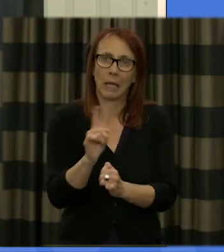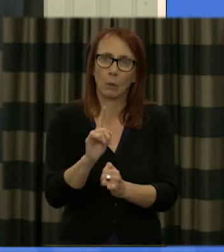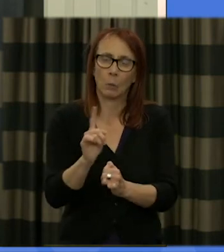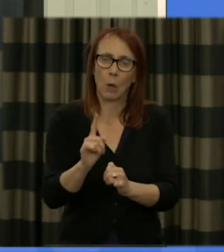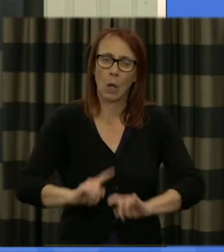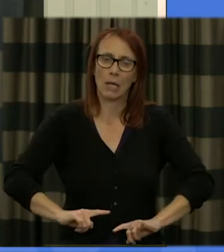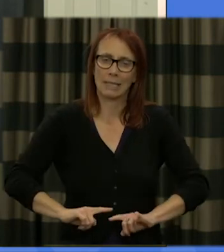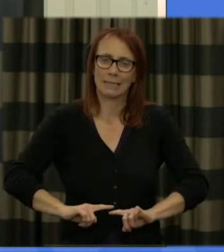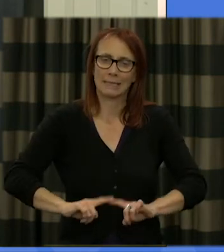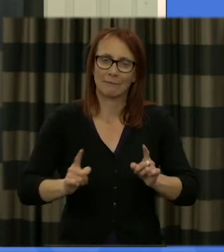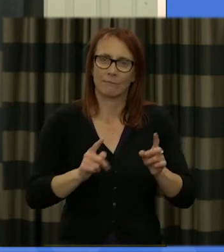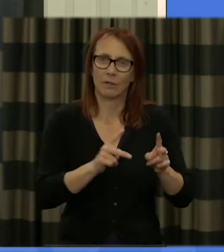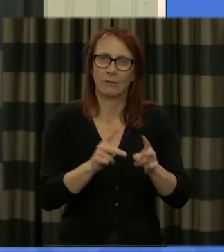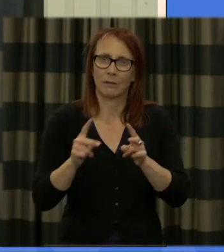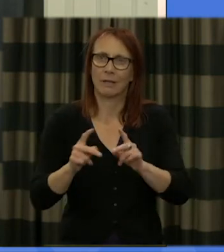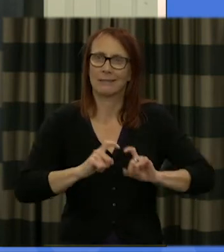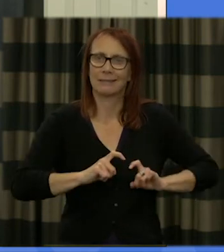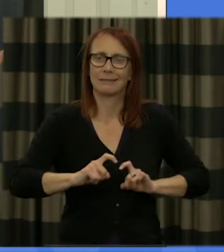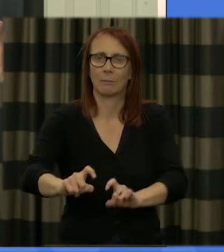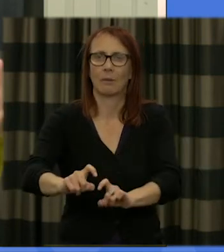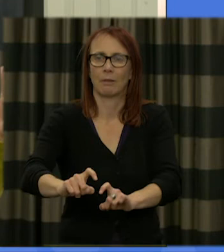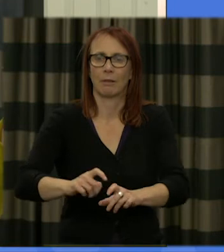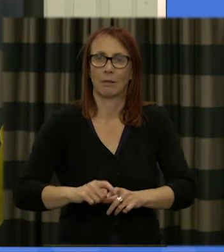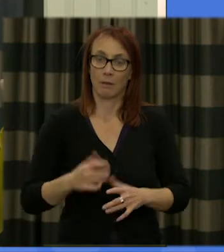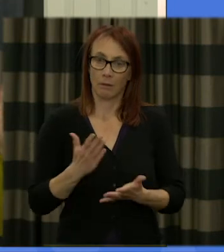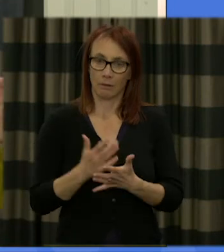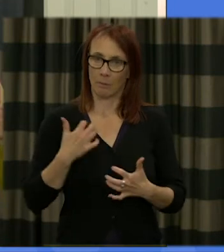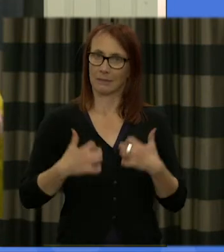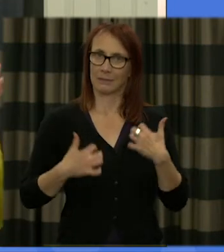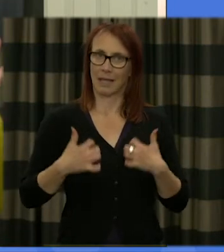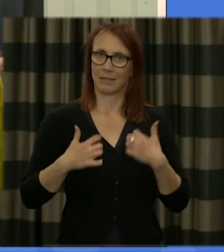sustainability and and I'm very excited about this session because it's that